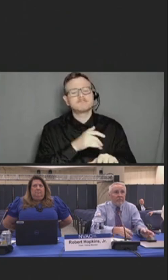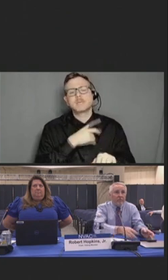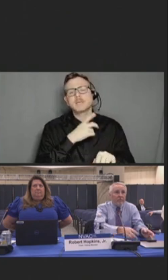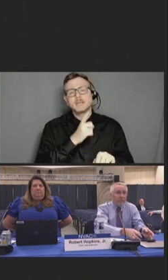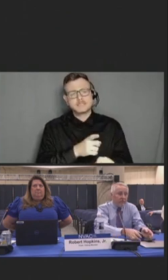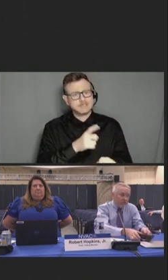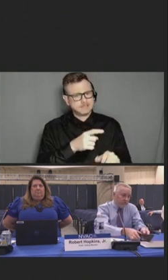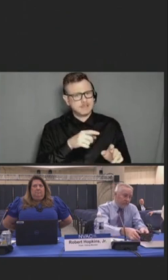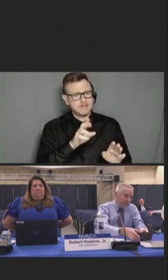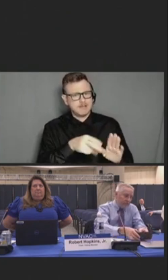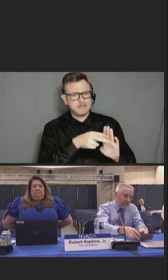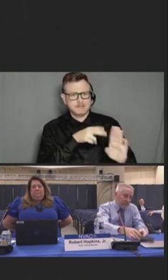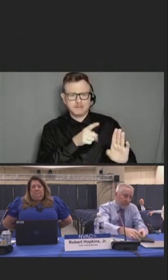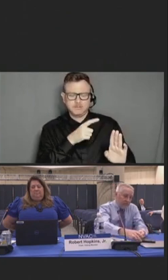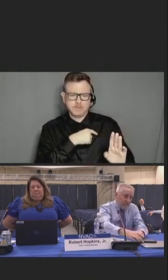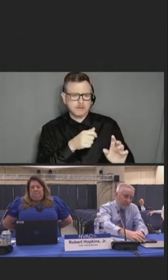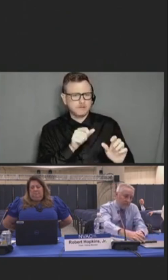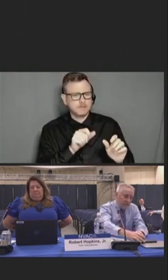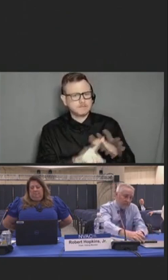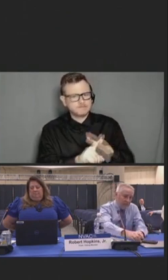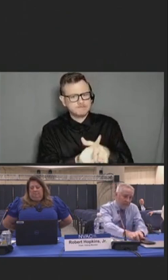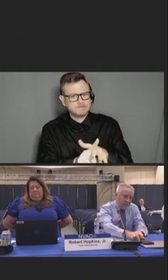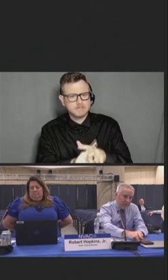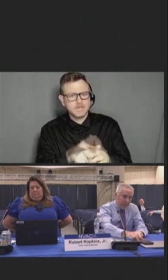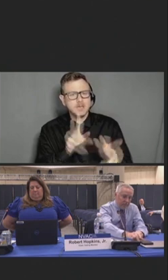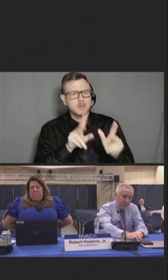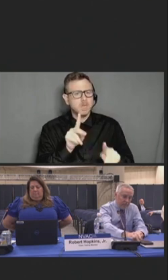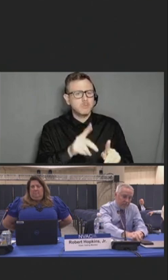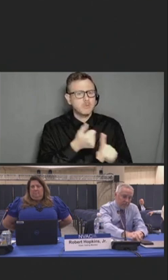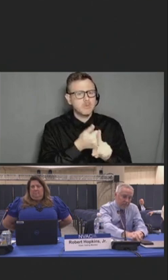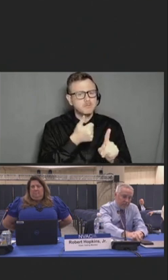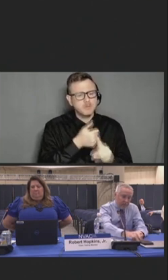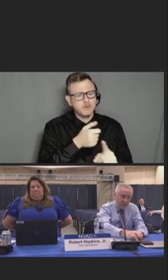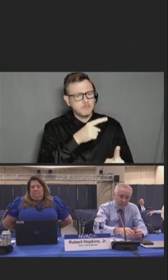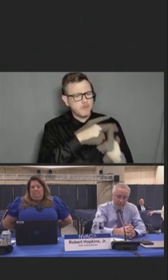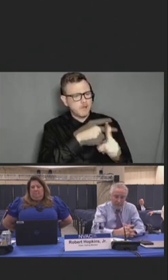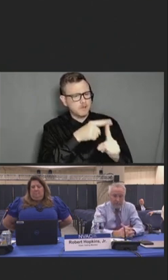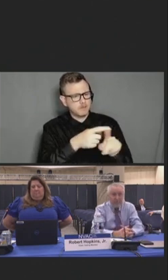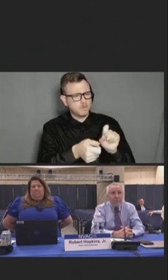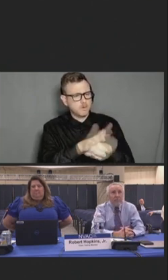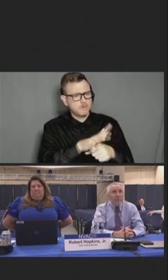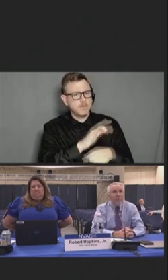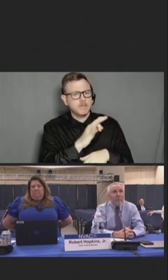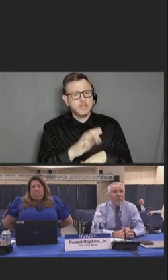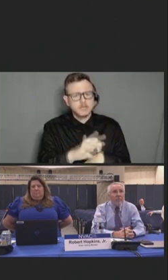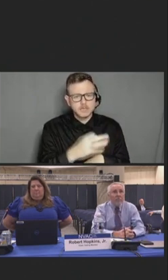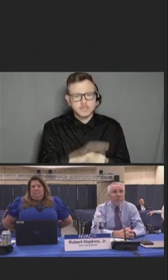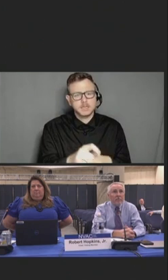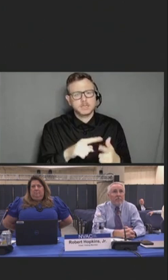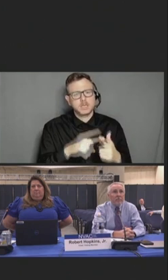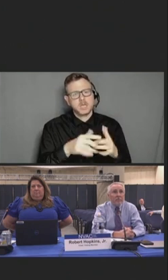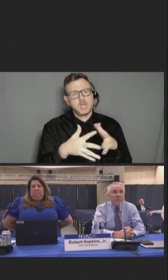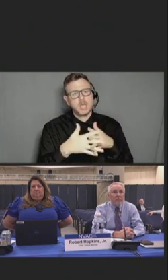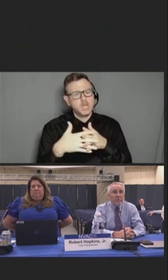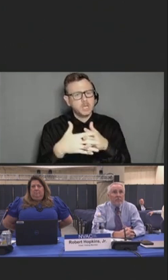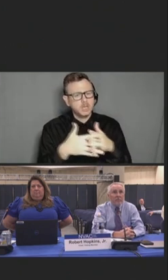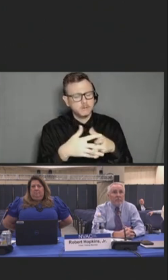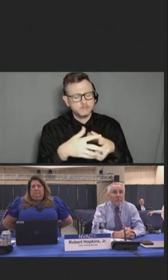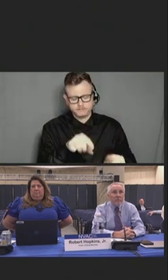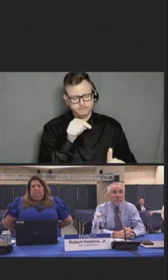And healthcare professionals, people who tested positive for COVID-19, Asian Americans and others have been subject to maltreatment.